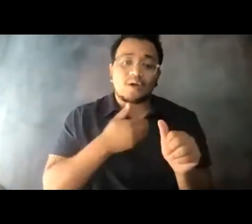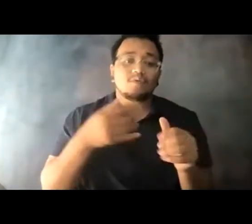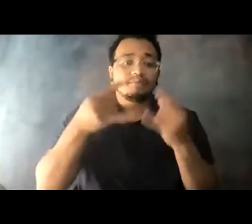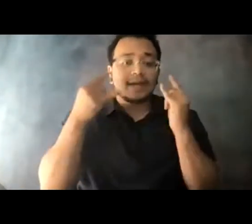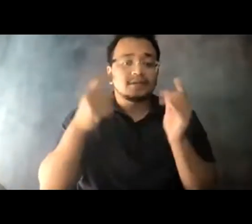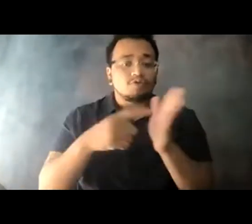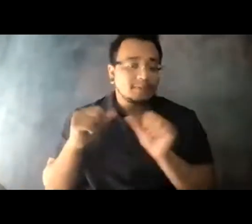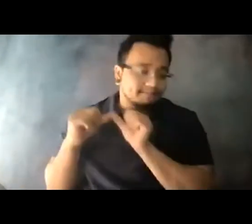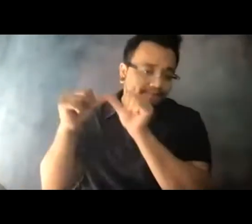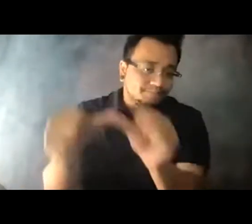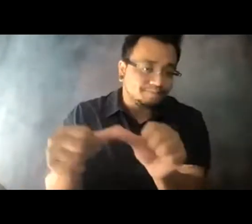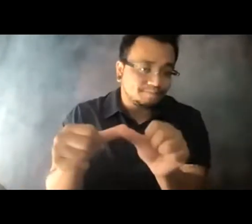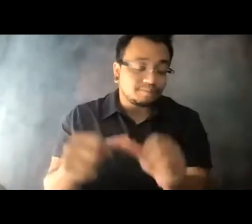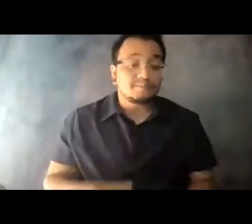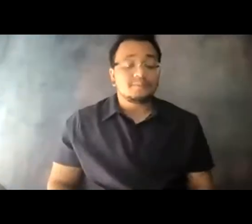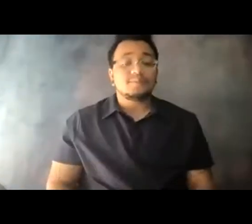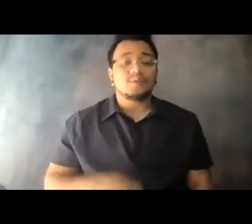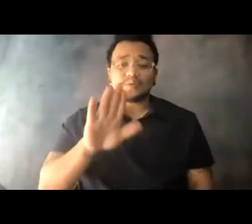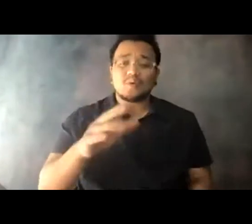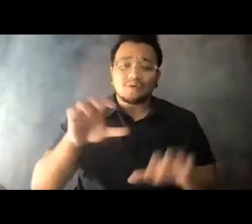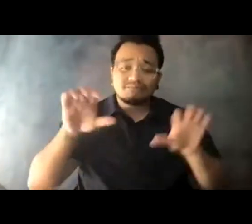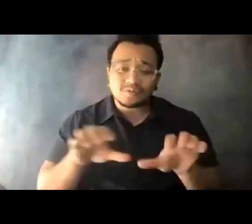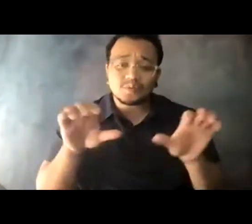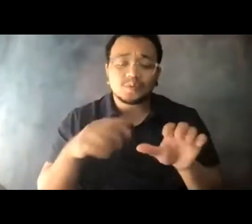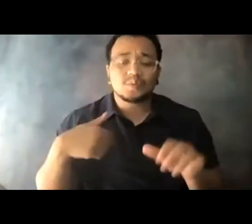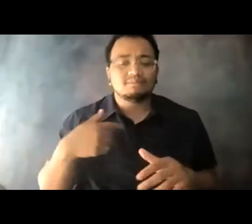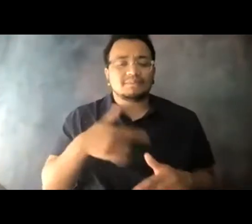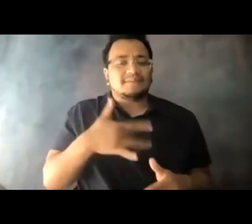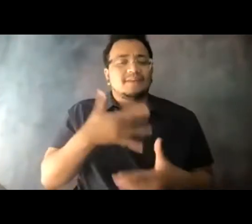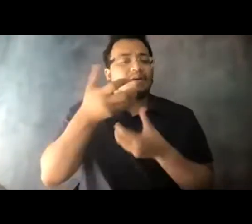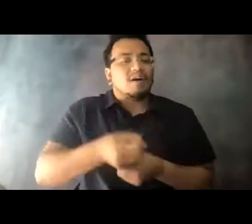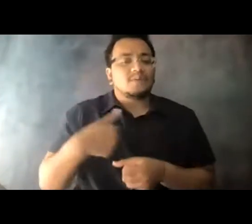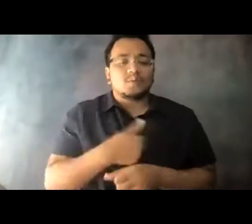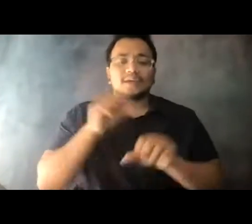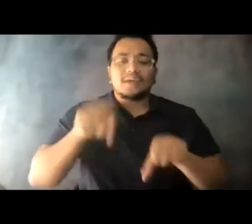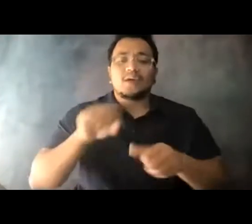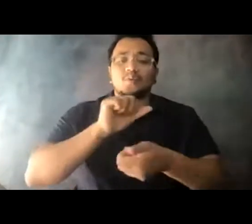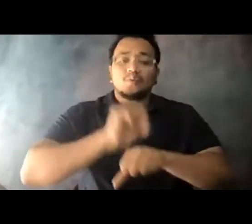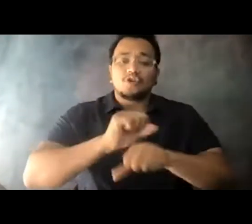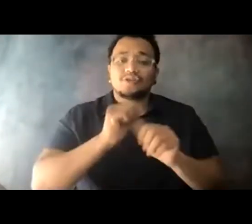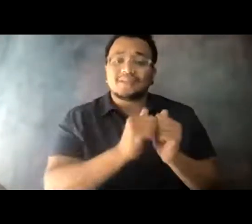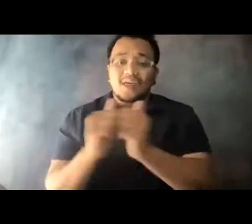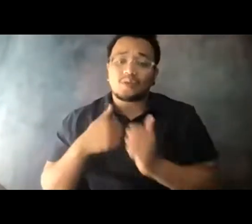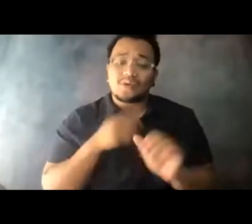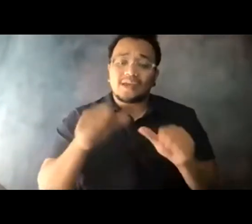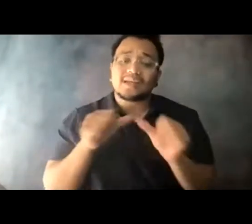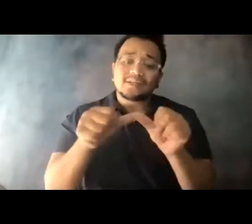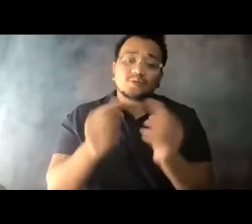14:04:34 Because of your efforts, I am confident that working together, we can continue to deliver the very best transit service possible at